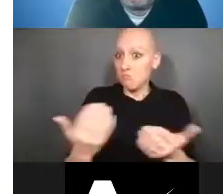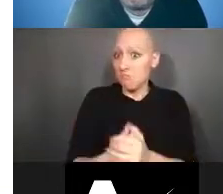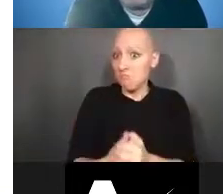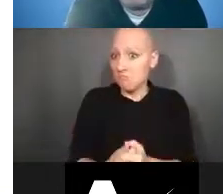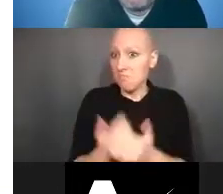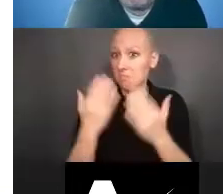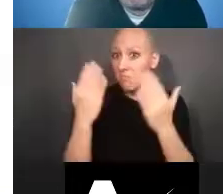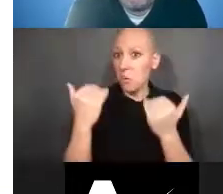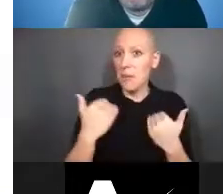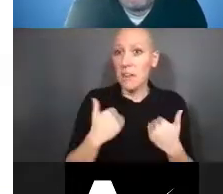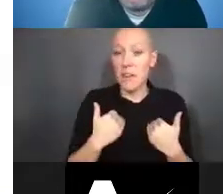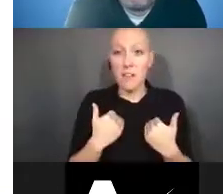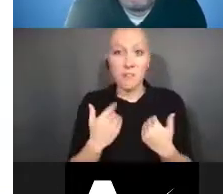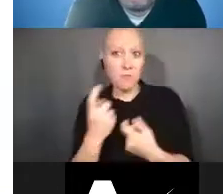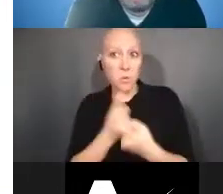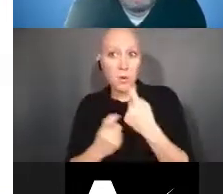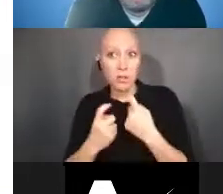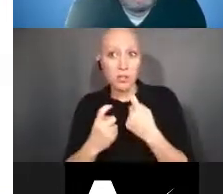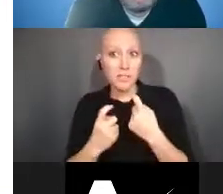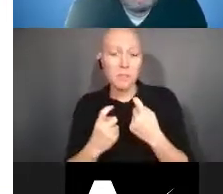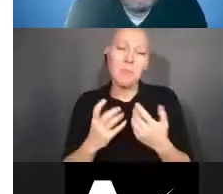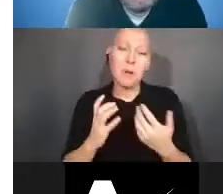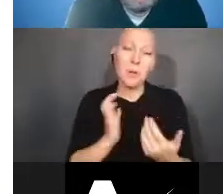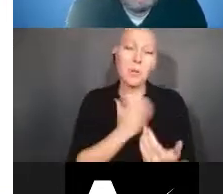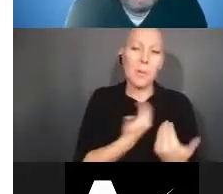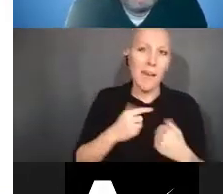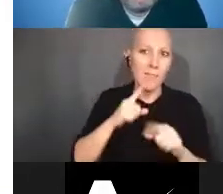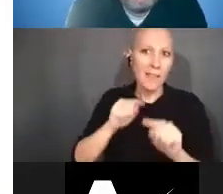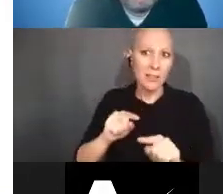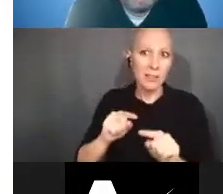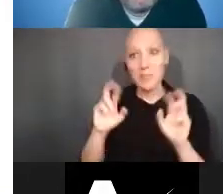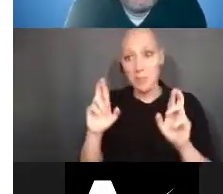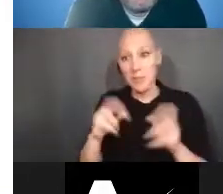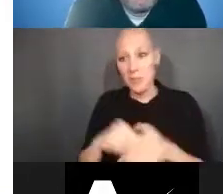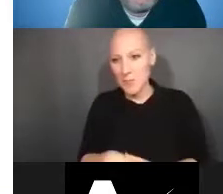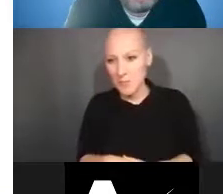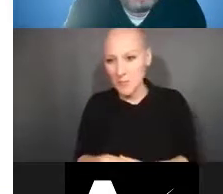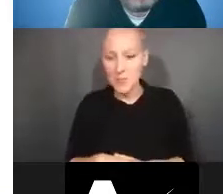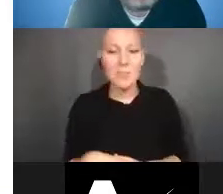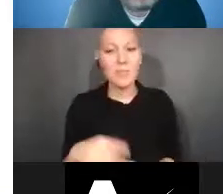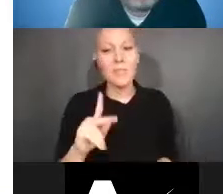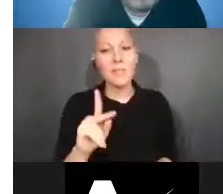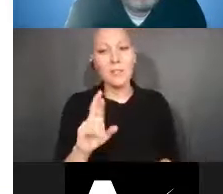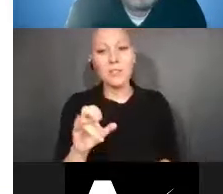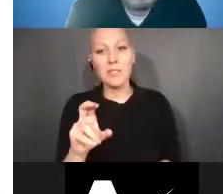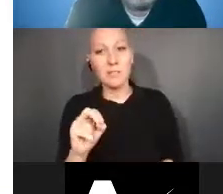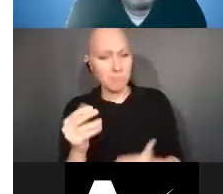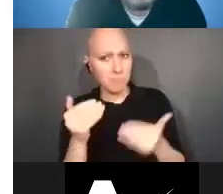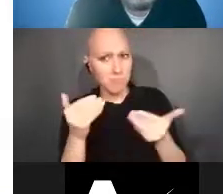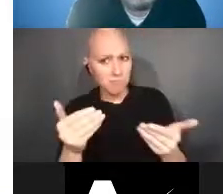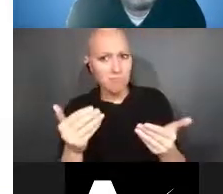We'll have the answers. You have the questions. Kristin Ta: So feel free to enter any questions into the Q and A box at the bottom of the screen